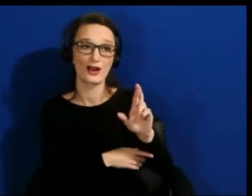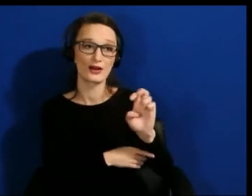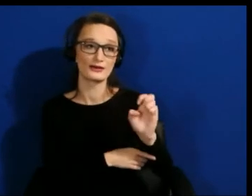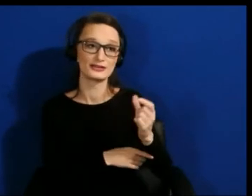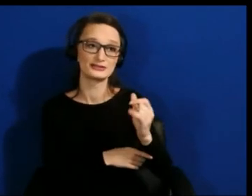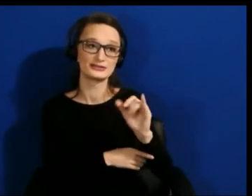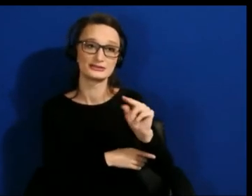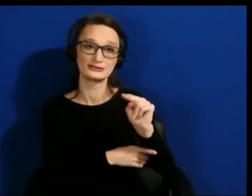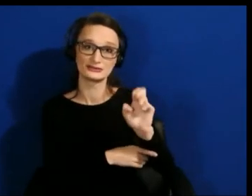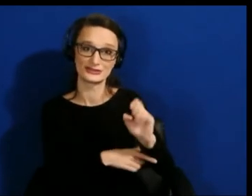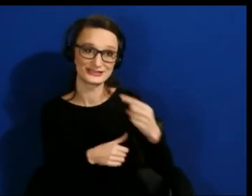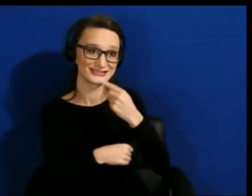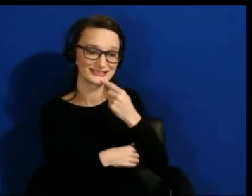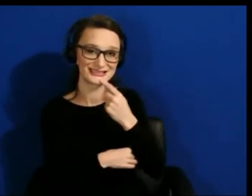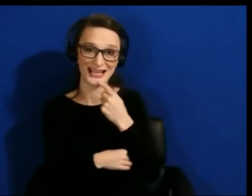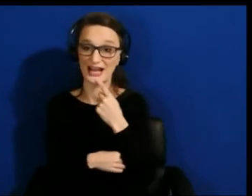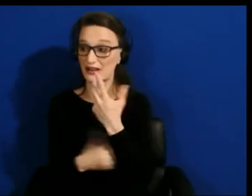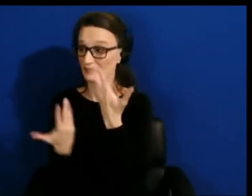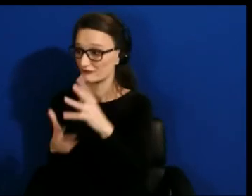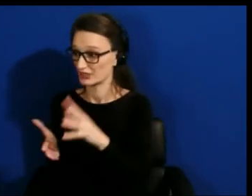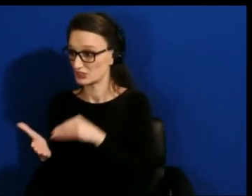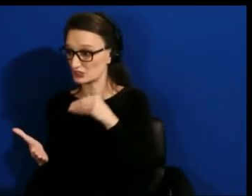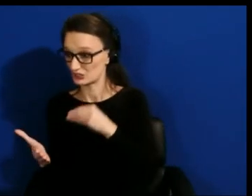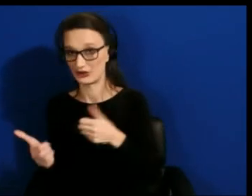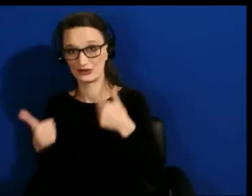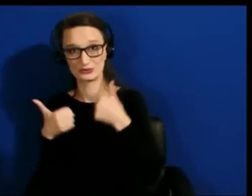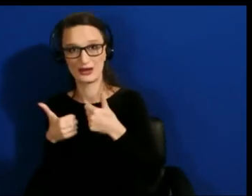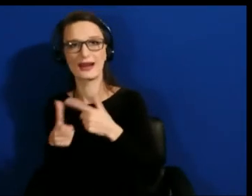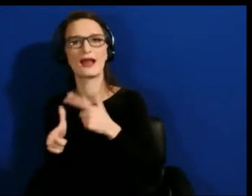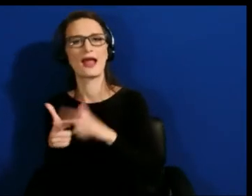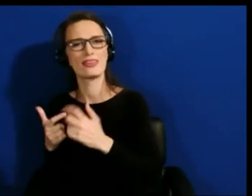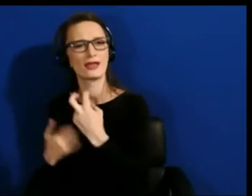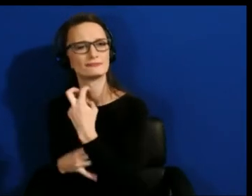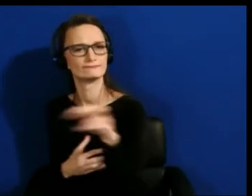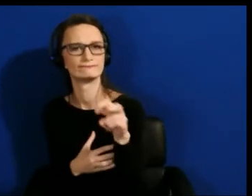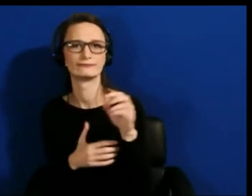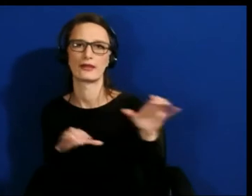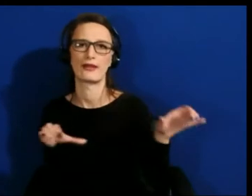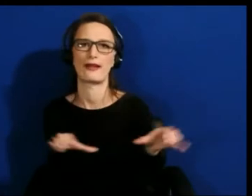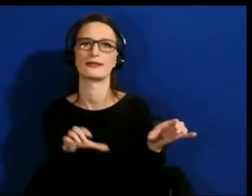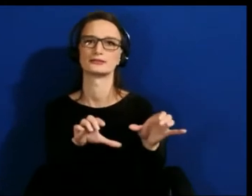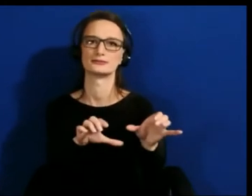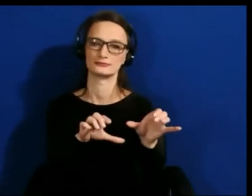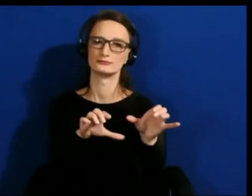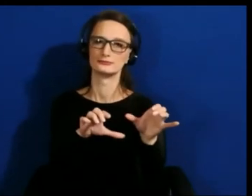Don't learn for the sake of it but the purpose of it and lots of different ways to learn